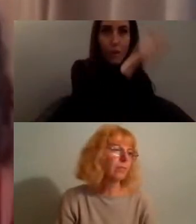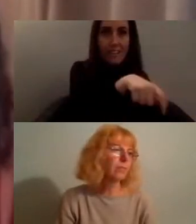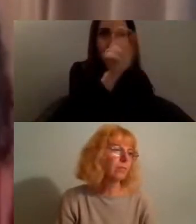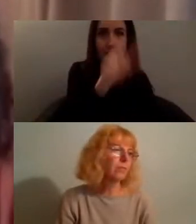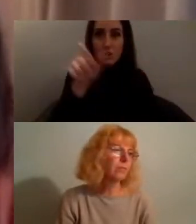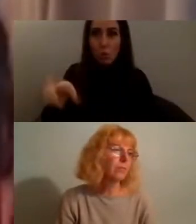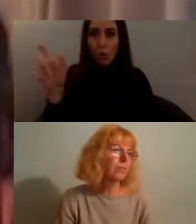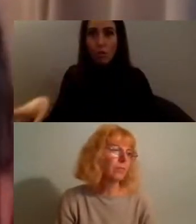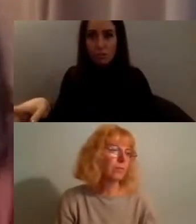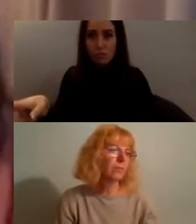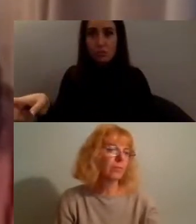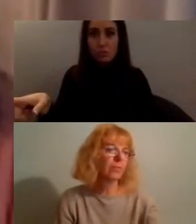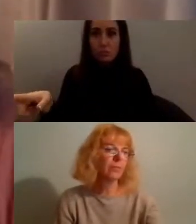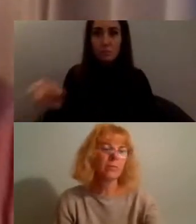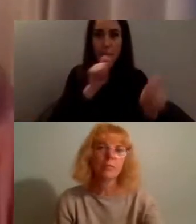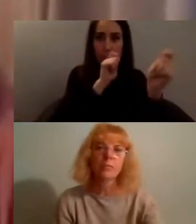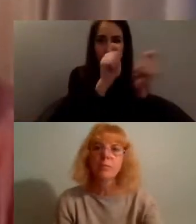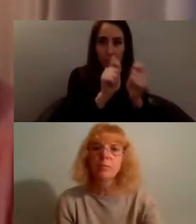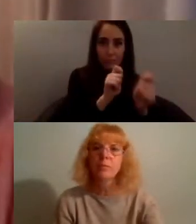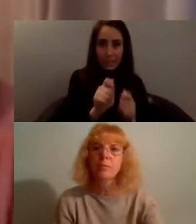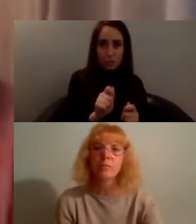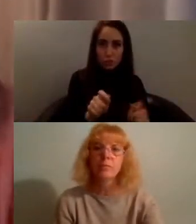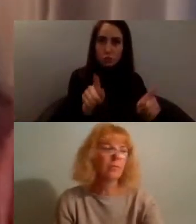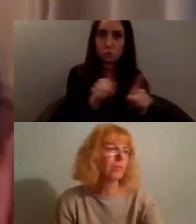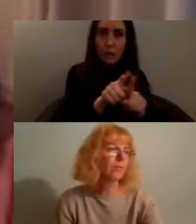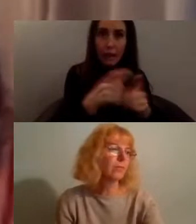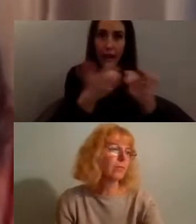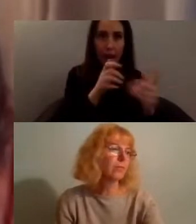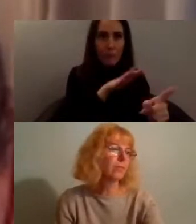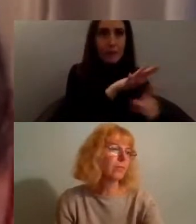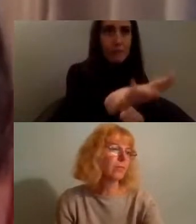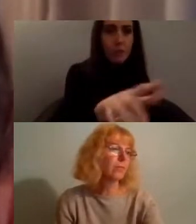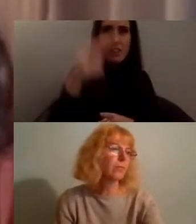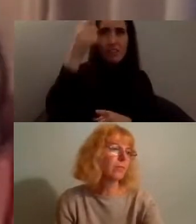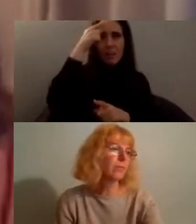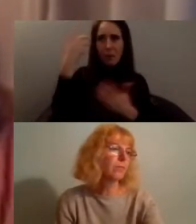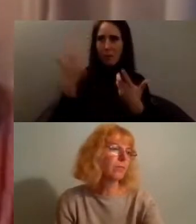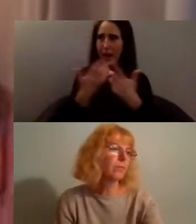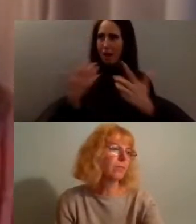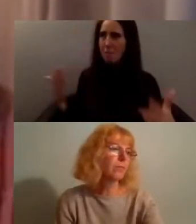the commodification and also the performance of allyship that are happening within norms